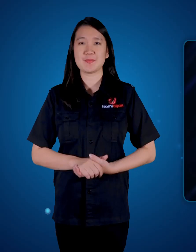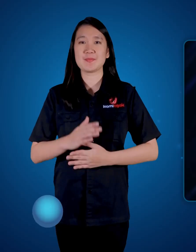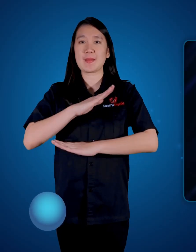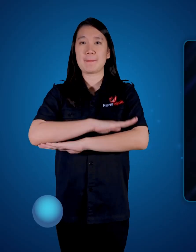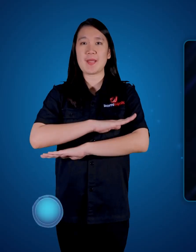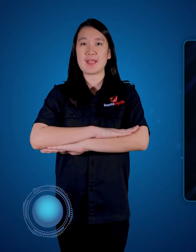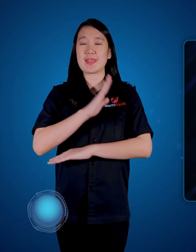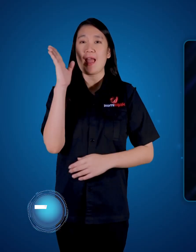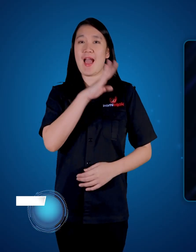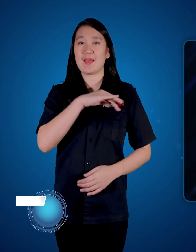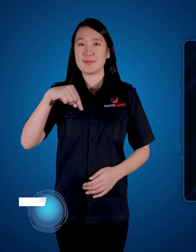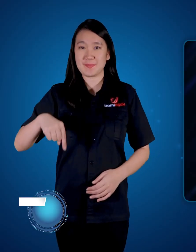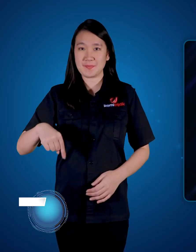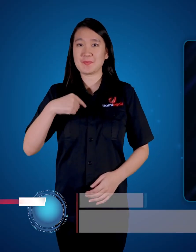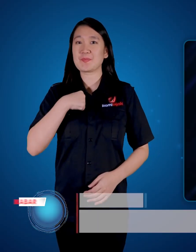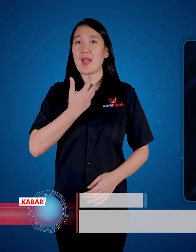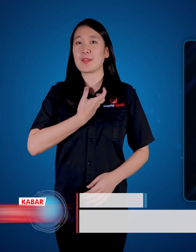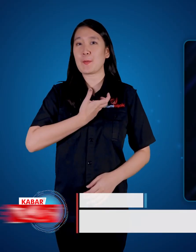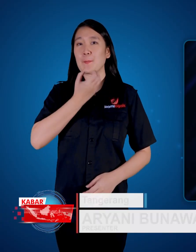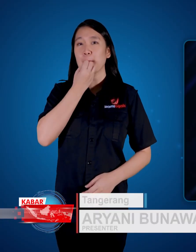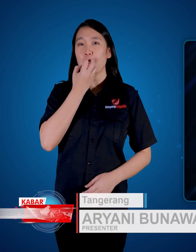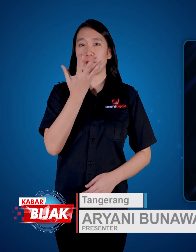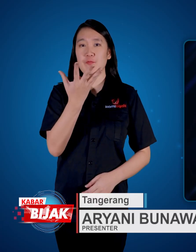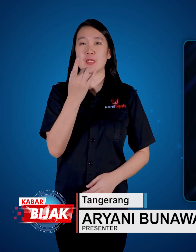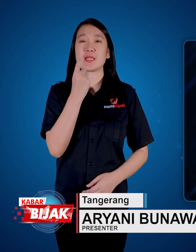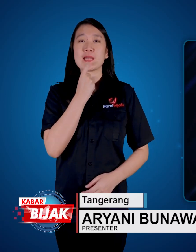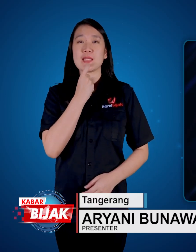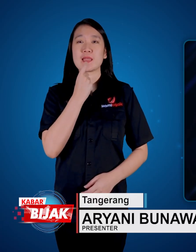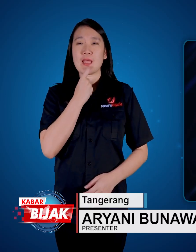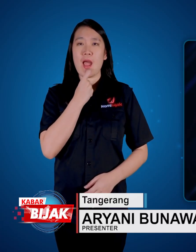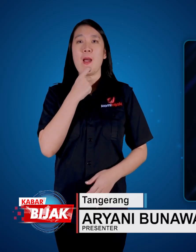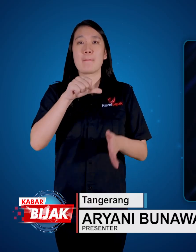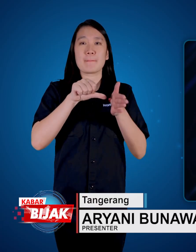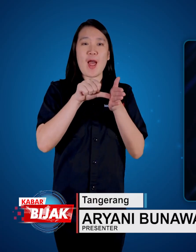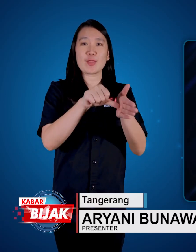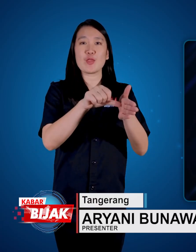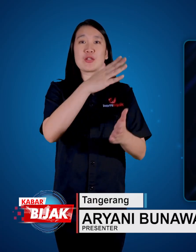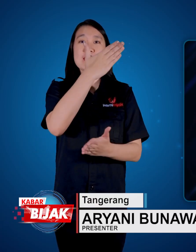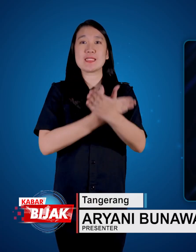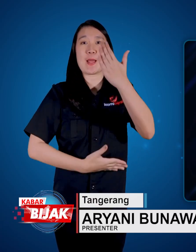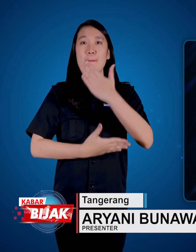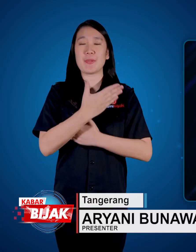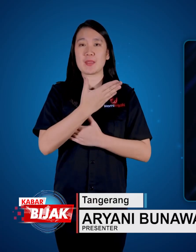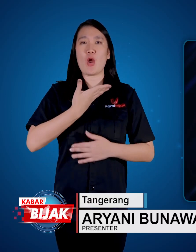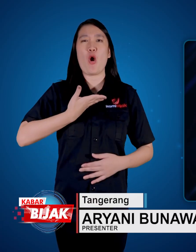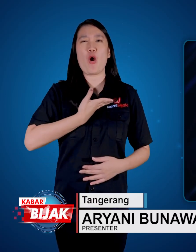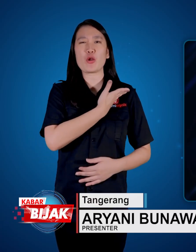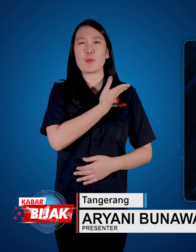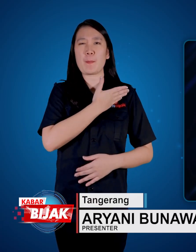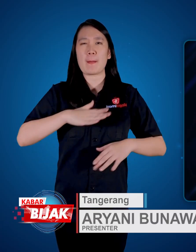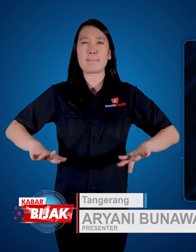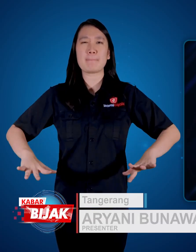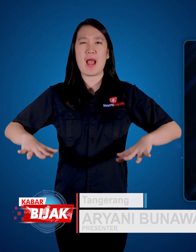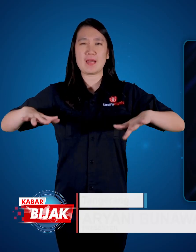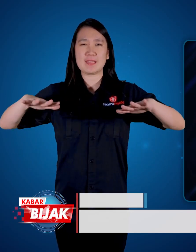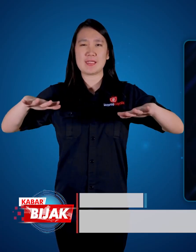Today's news, I want to convey regarding disability assistance for flood victims.